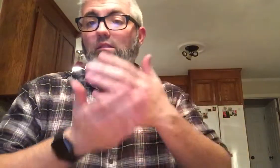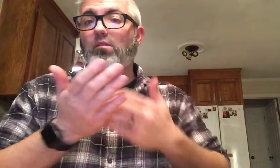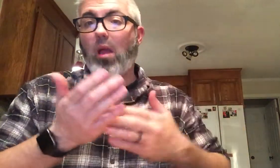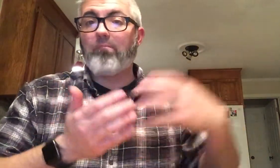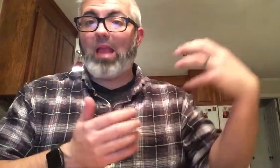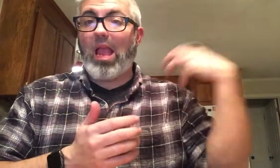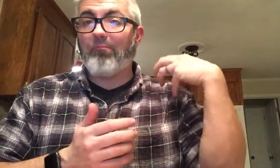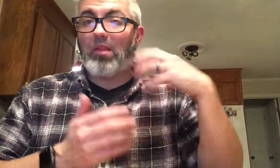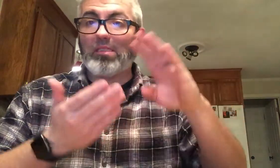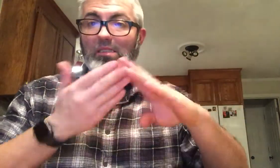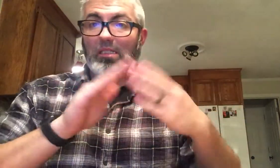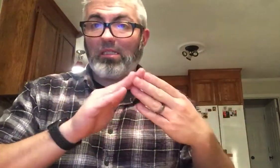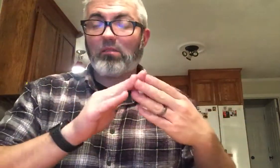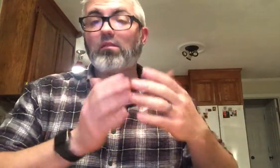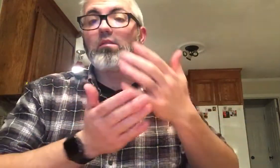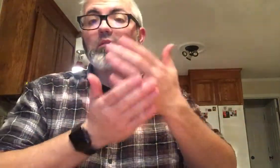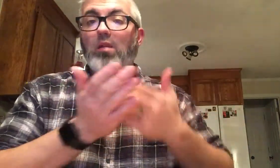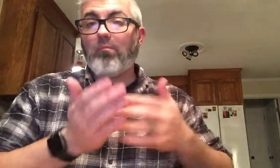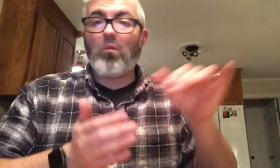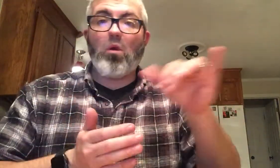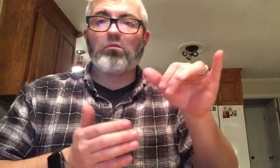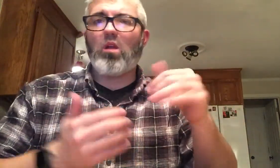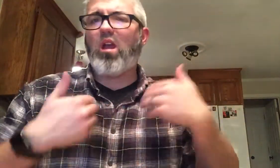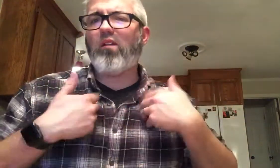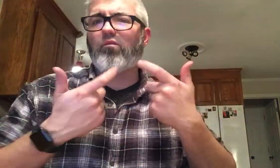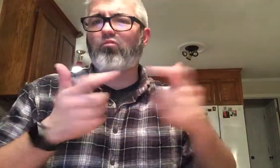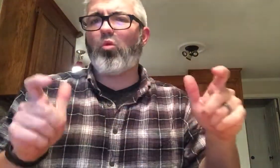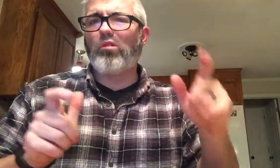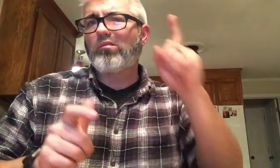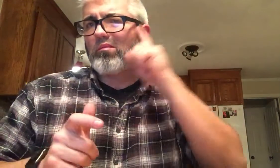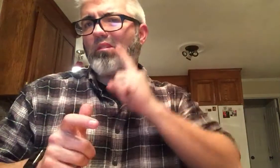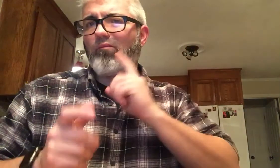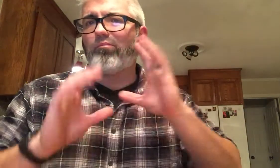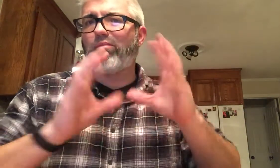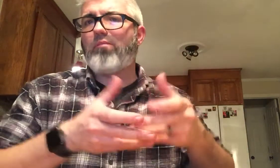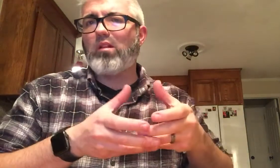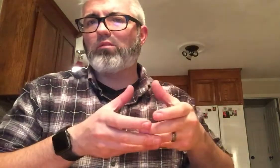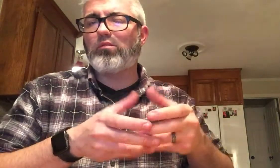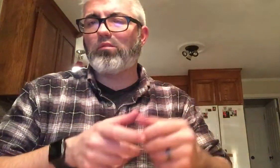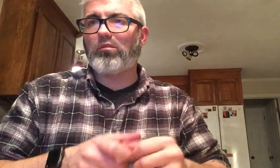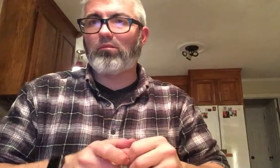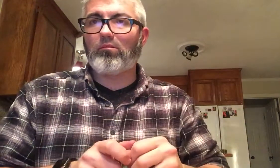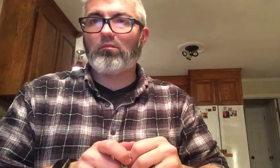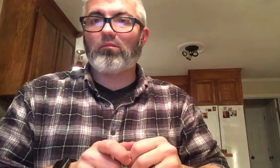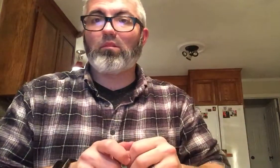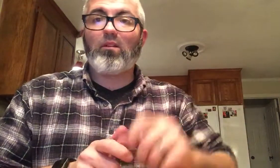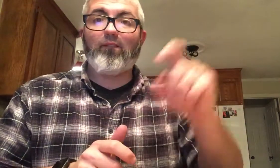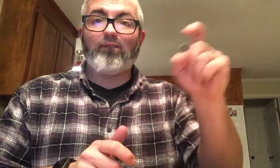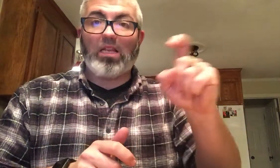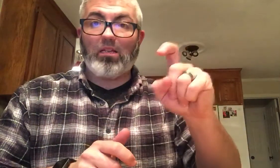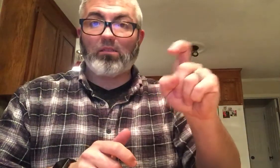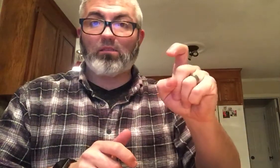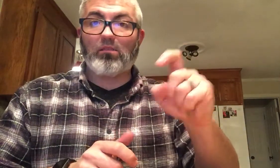Some capital cities; some also have large deaf population PHOENIX